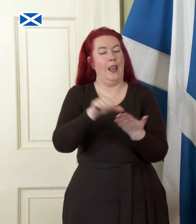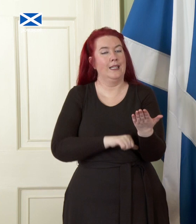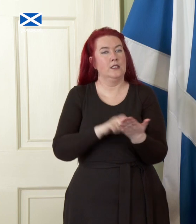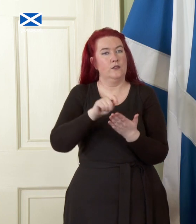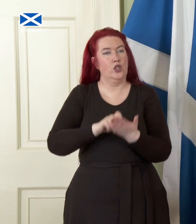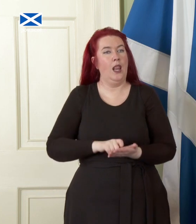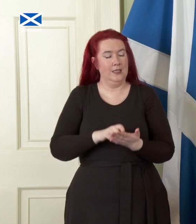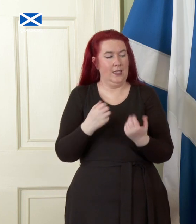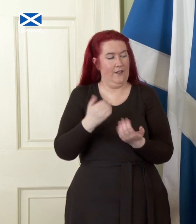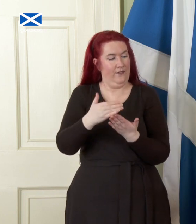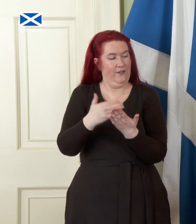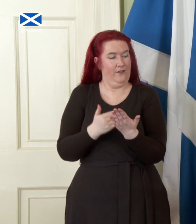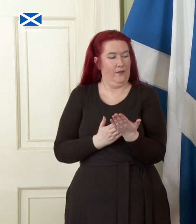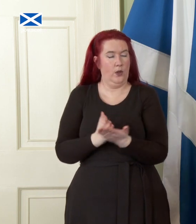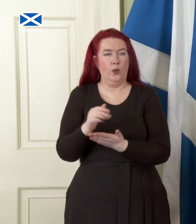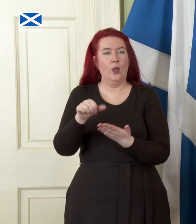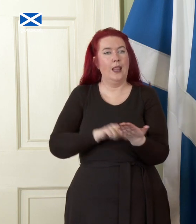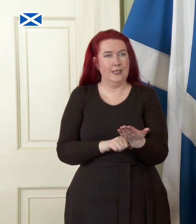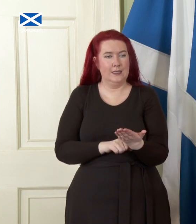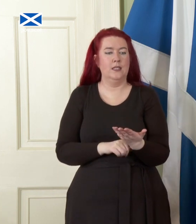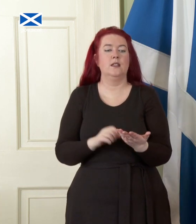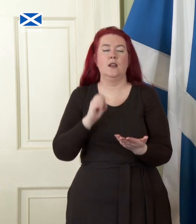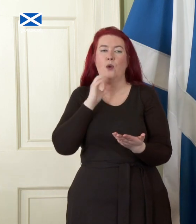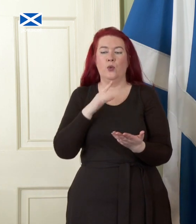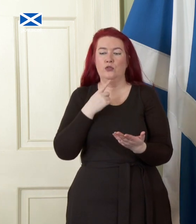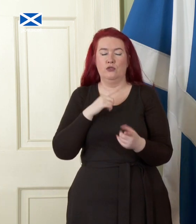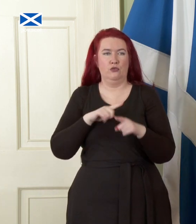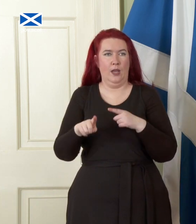in front of me here right now I'm not trying to put anybody on the spot though so anybody